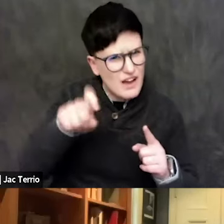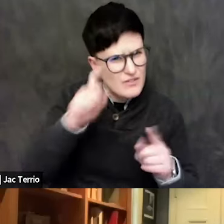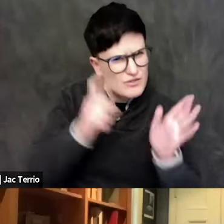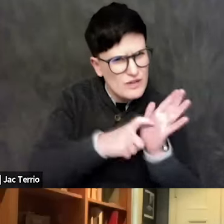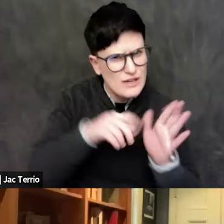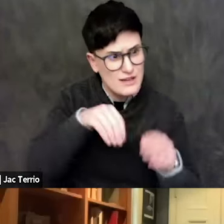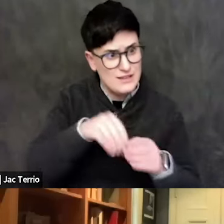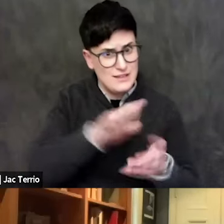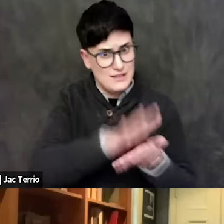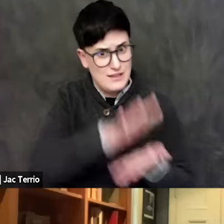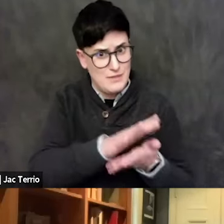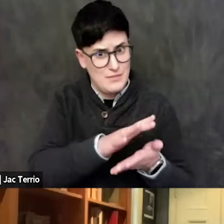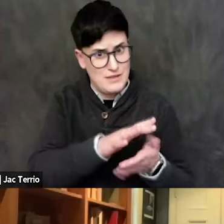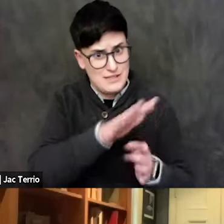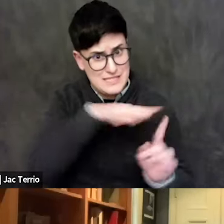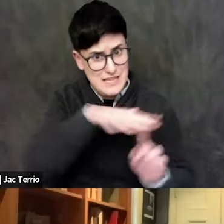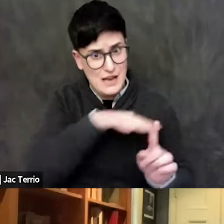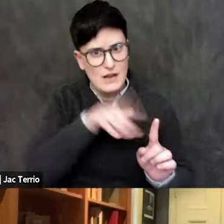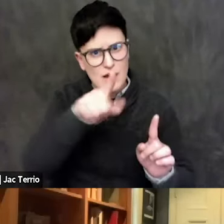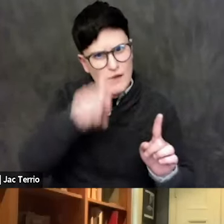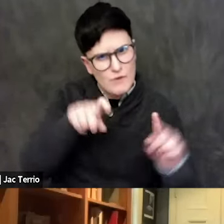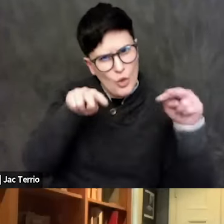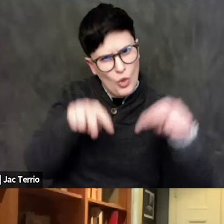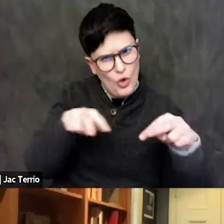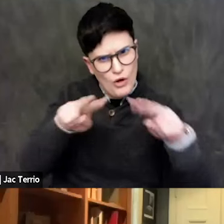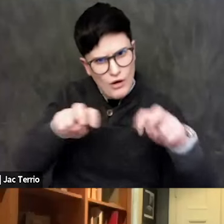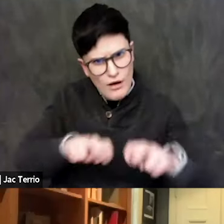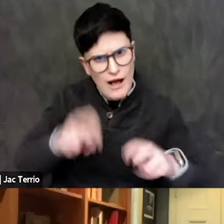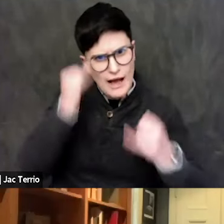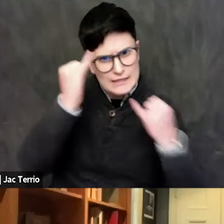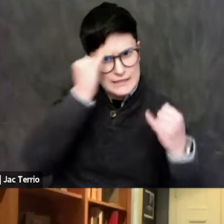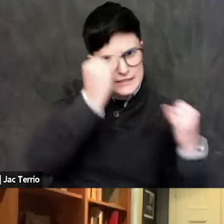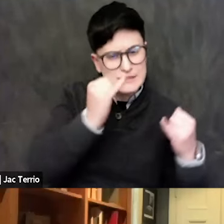the purpose of it is to look at ideas. And when you segregate a nationality, that's an abrogation.